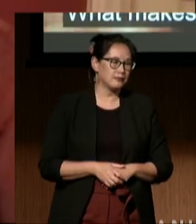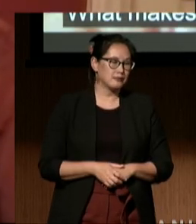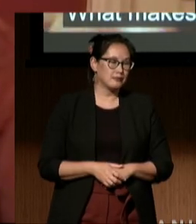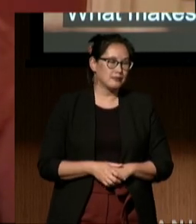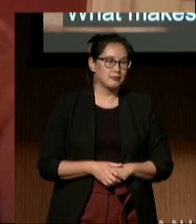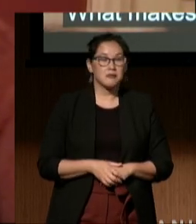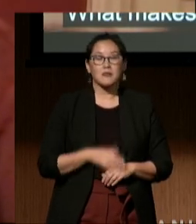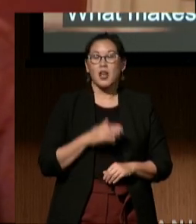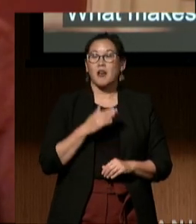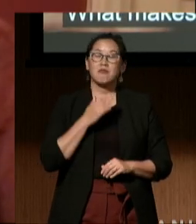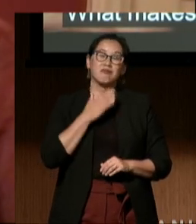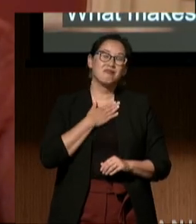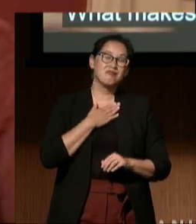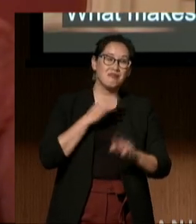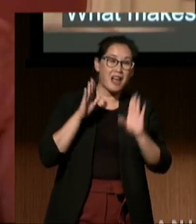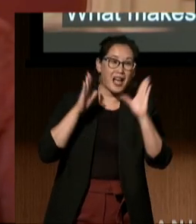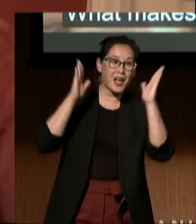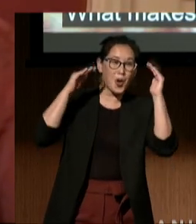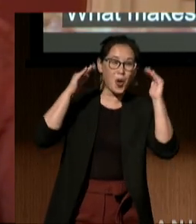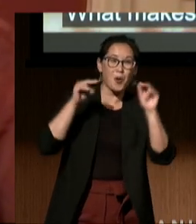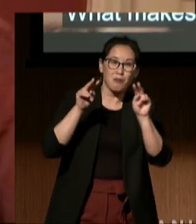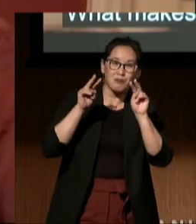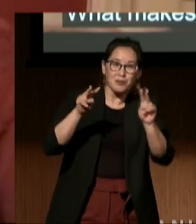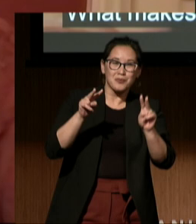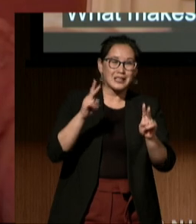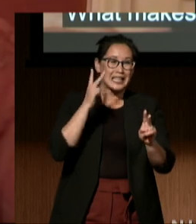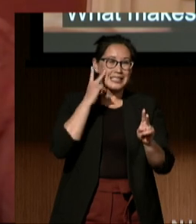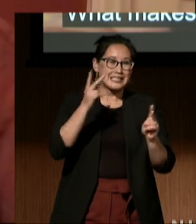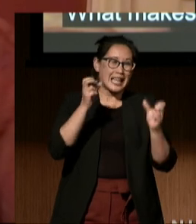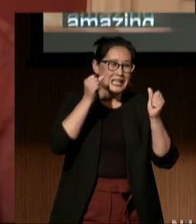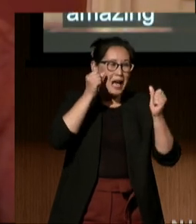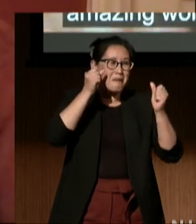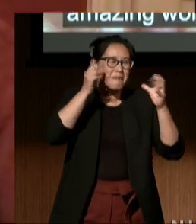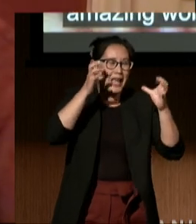the amazing work of folks like Stacey Park Milbern,